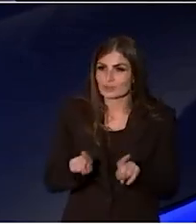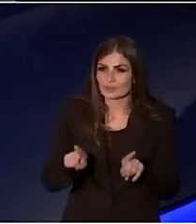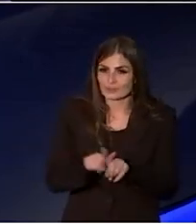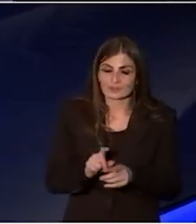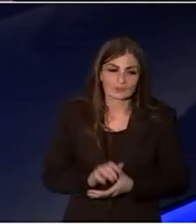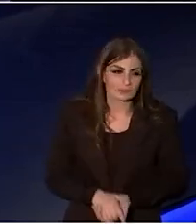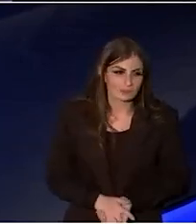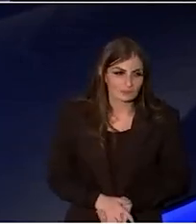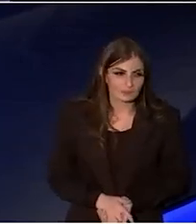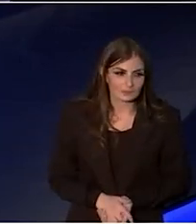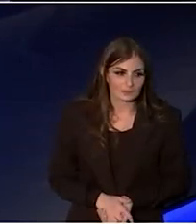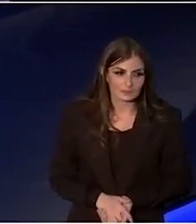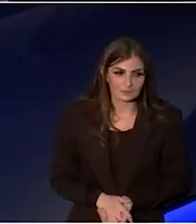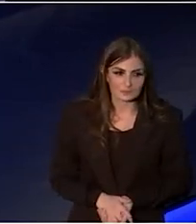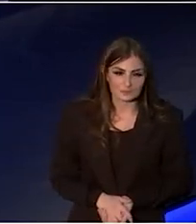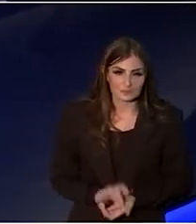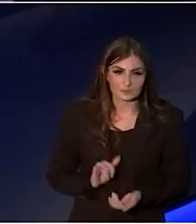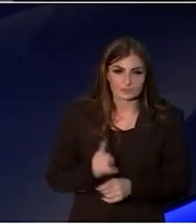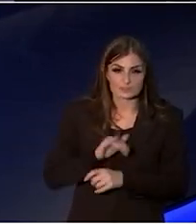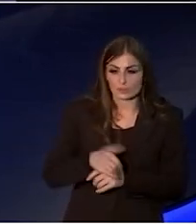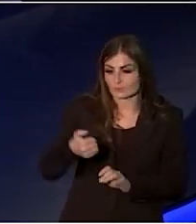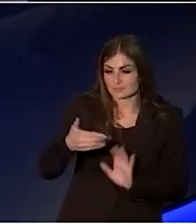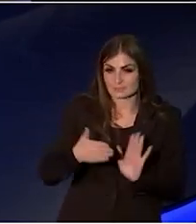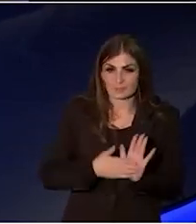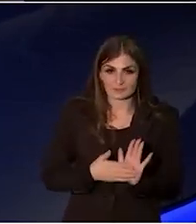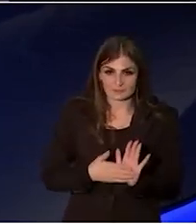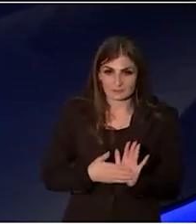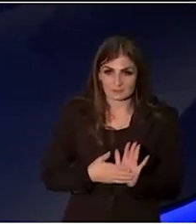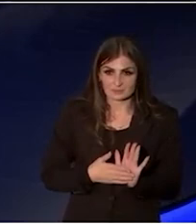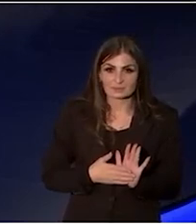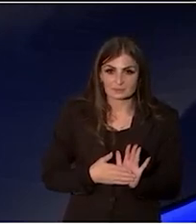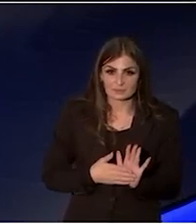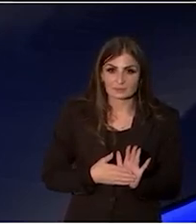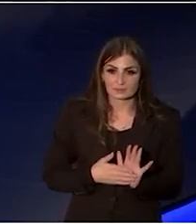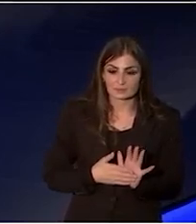It's just over six months since the Prime Minister